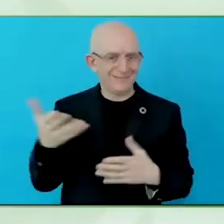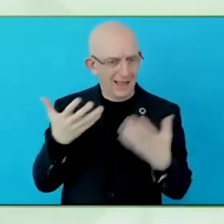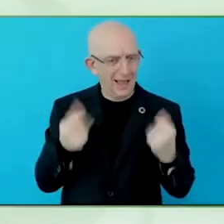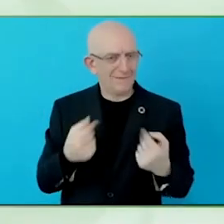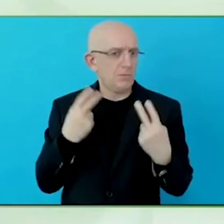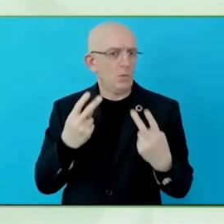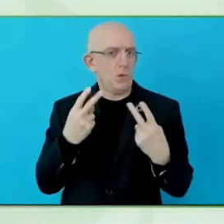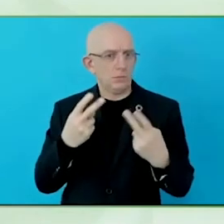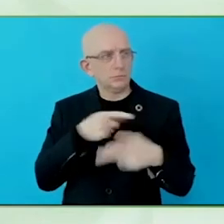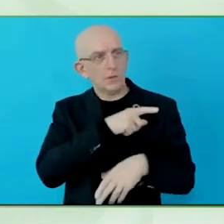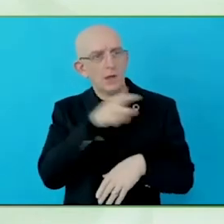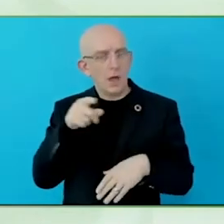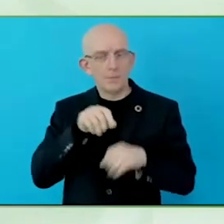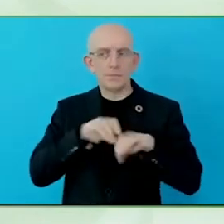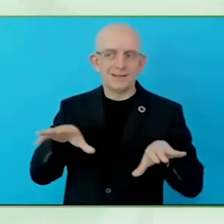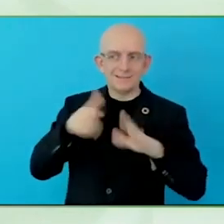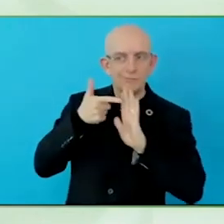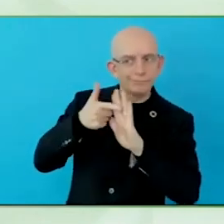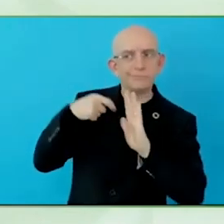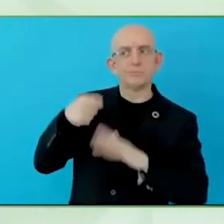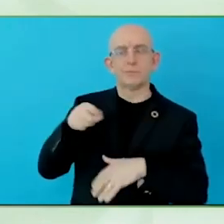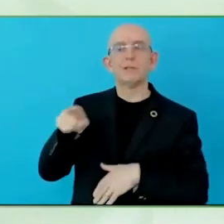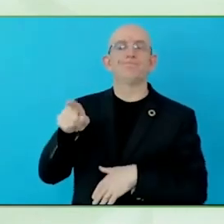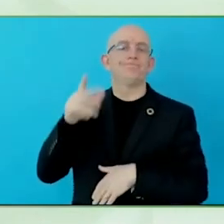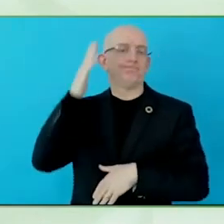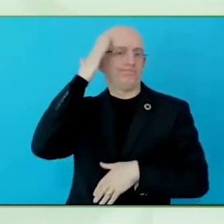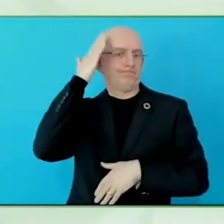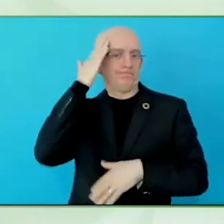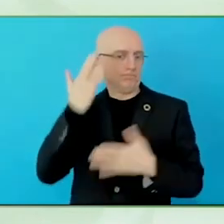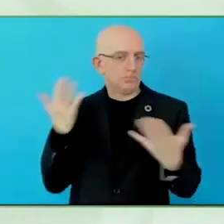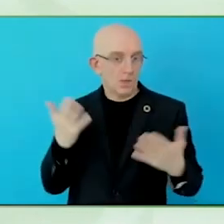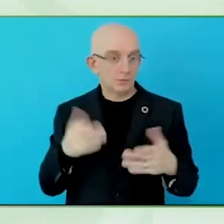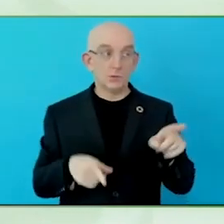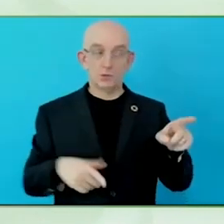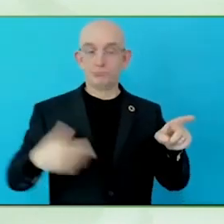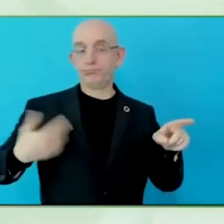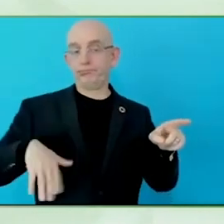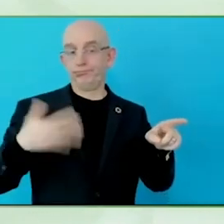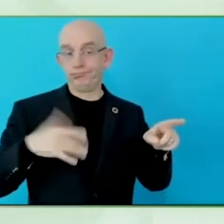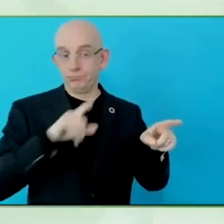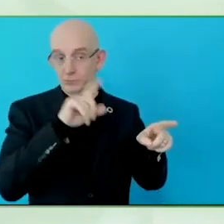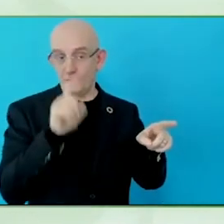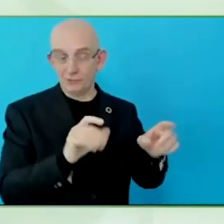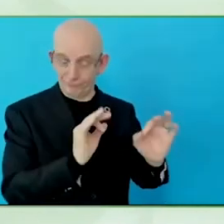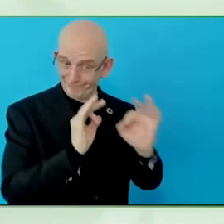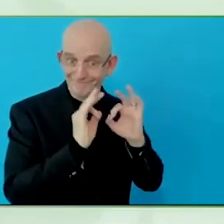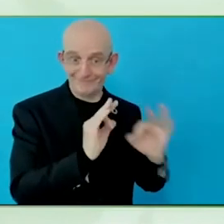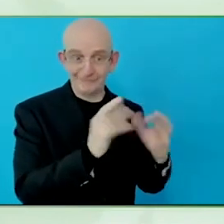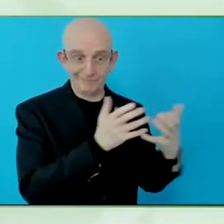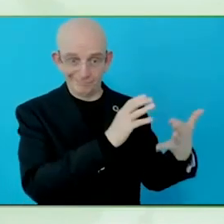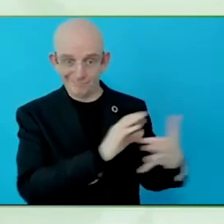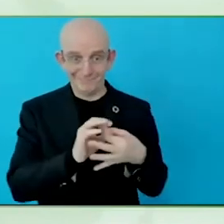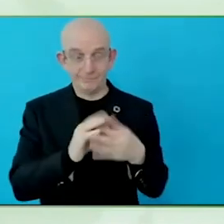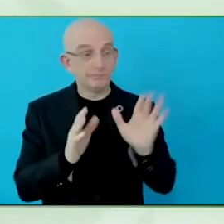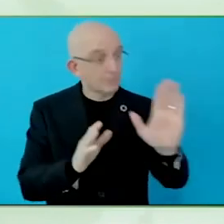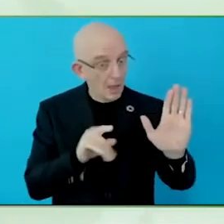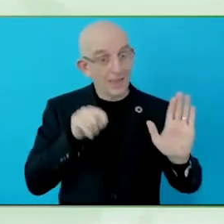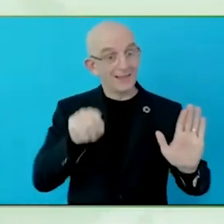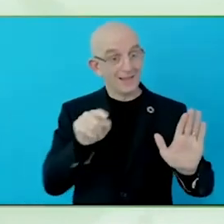a homogenous group and this is probably one of the first steps towards greater awareness about persons with disabilities, because